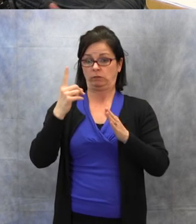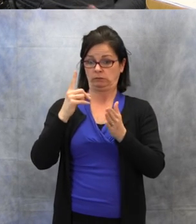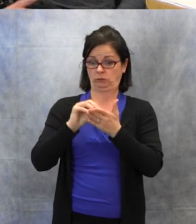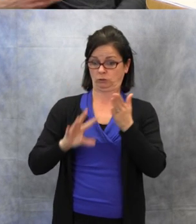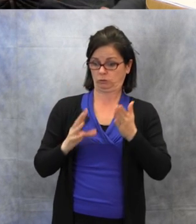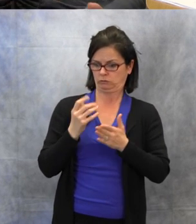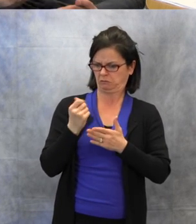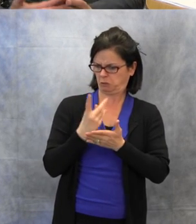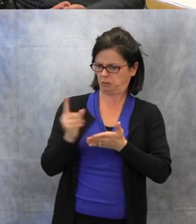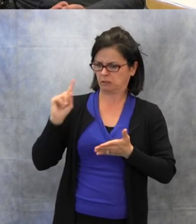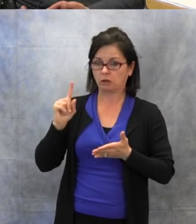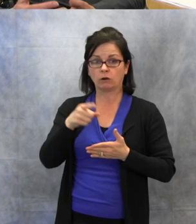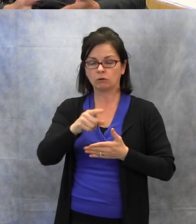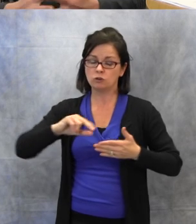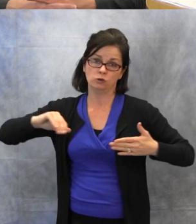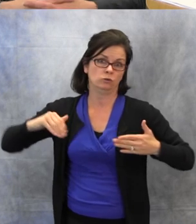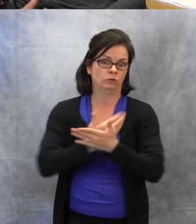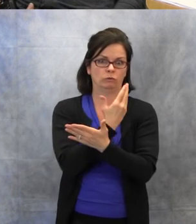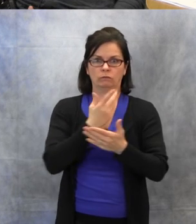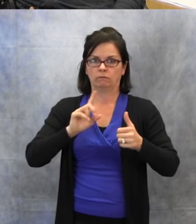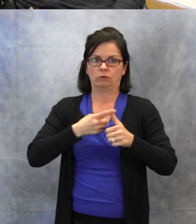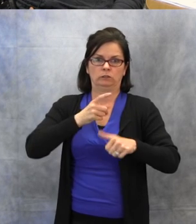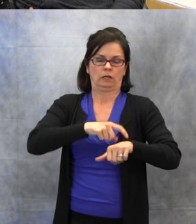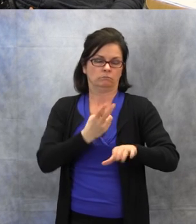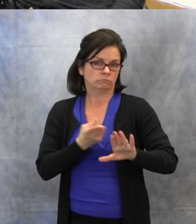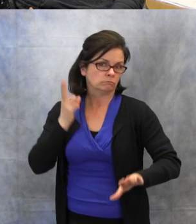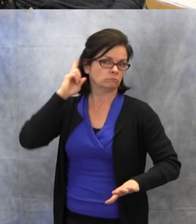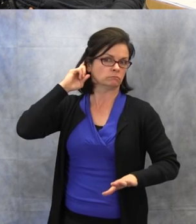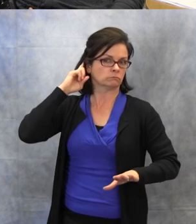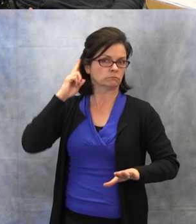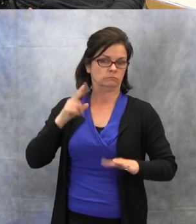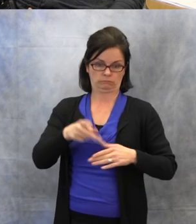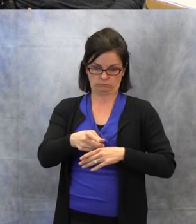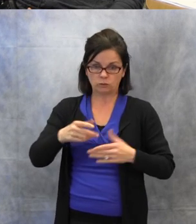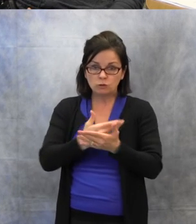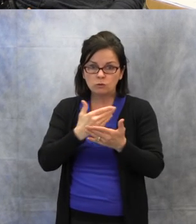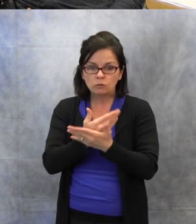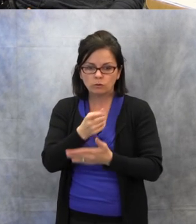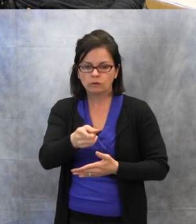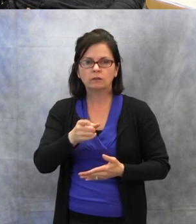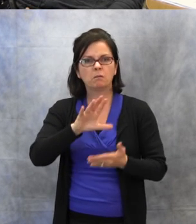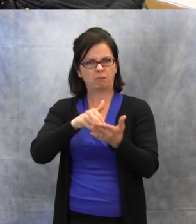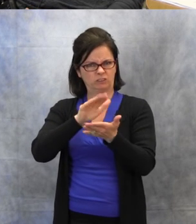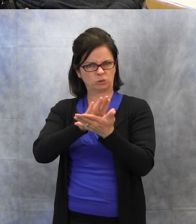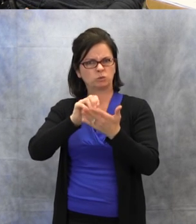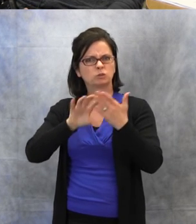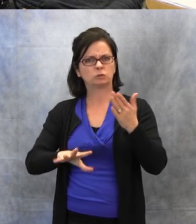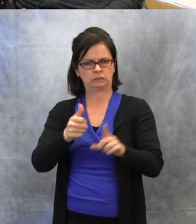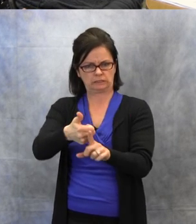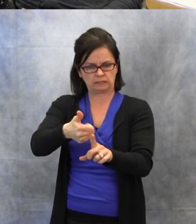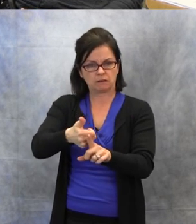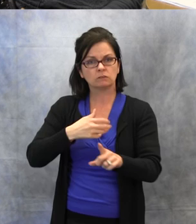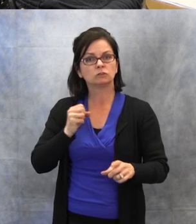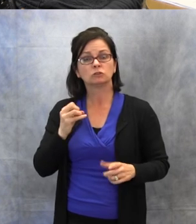who's brand new to getting a cochlear implant. He's in middle school, so we just had a meeting,